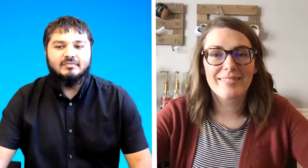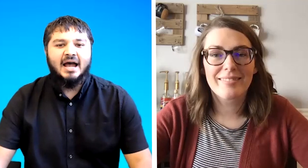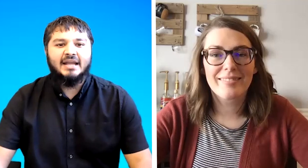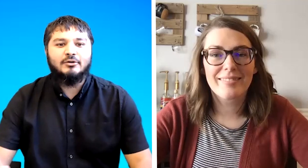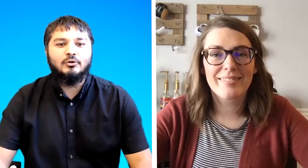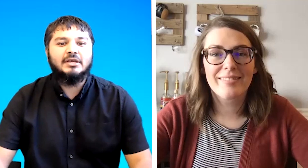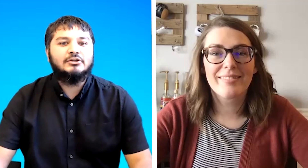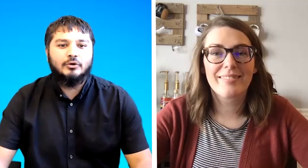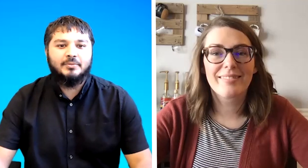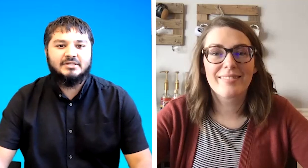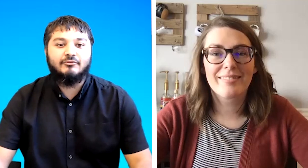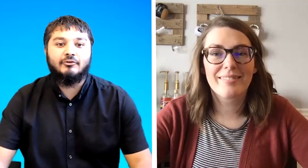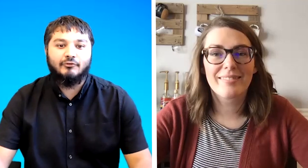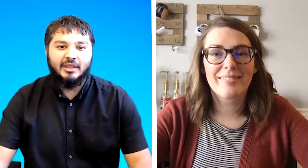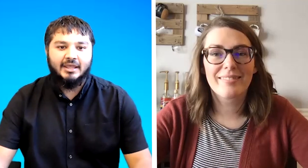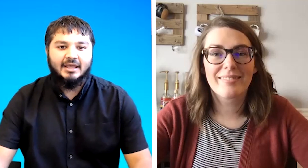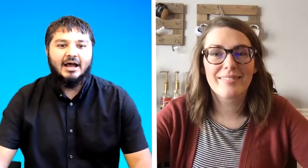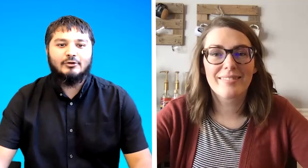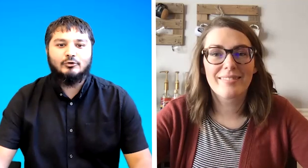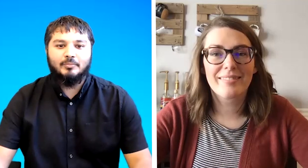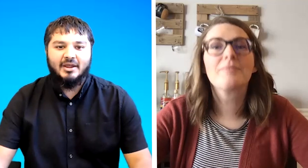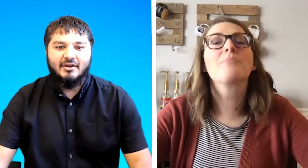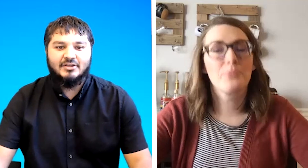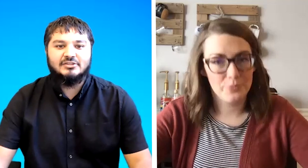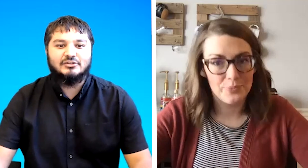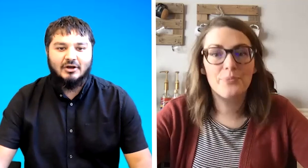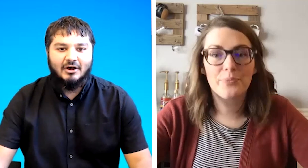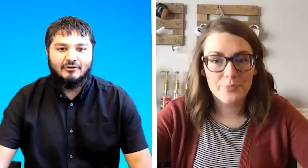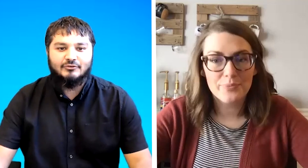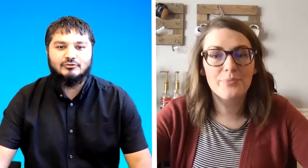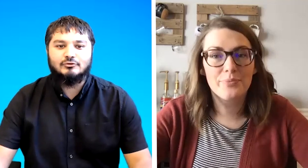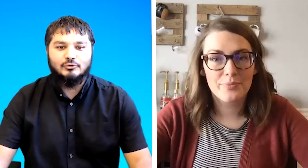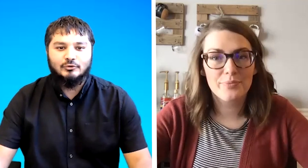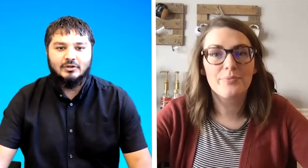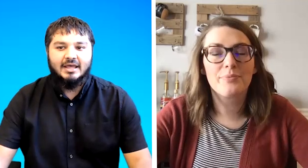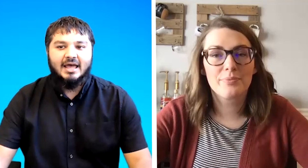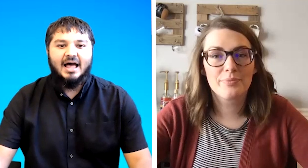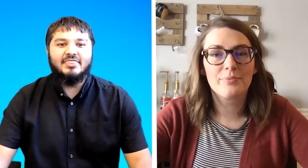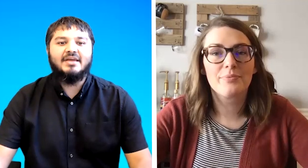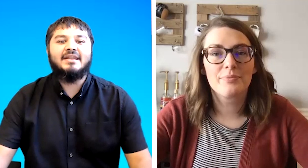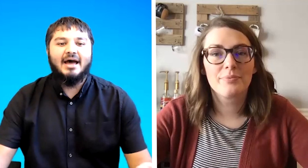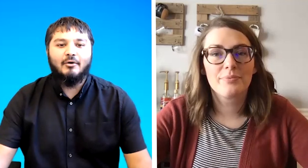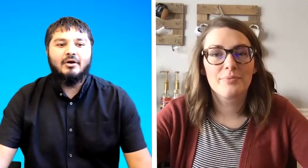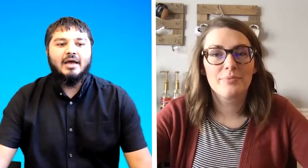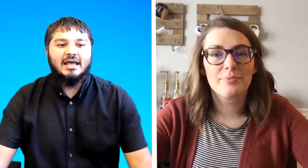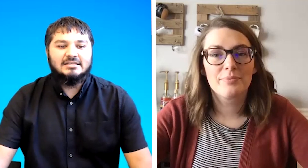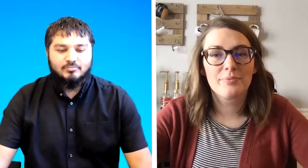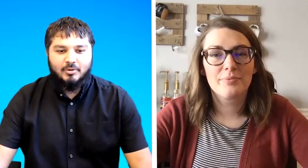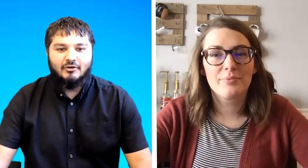i did all the interpreting for free i taught parents staff school and then now as part of